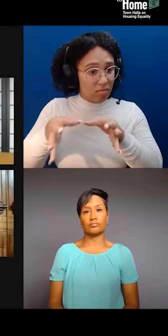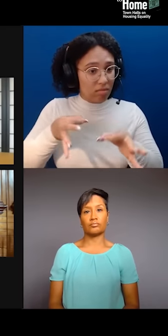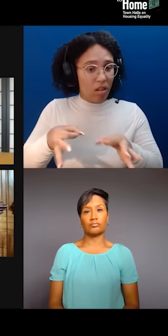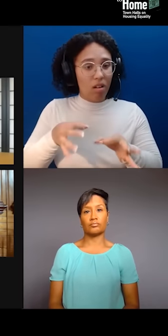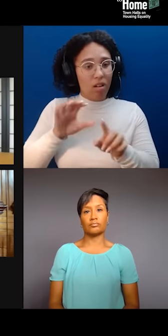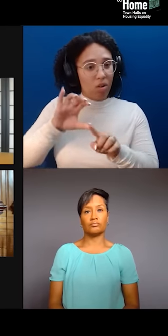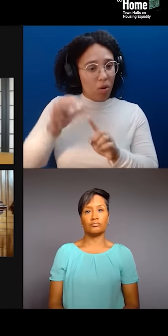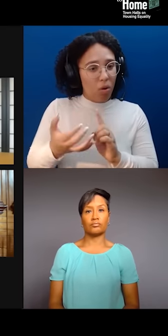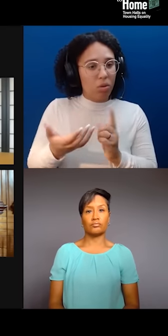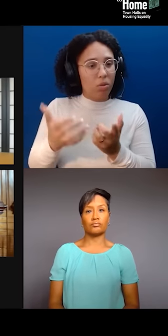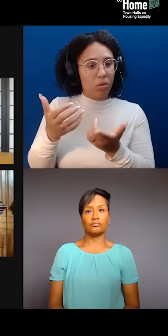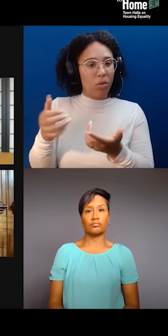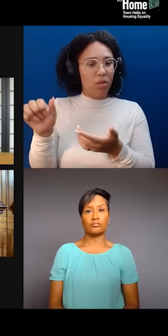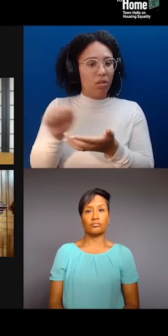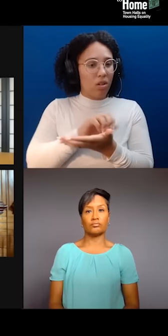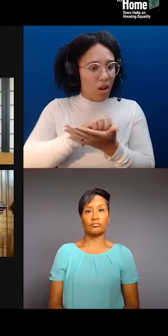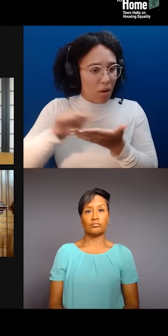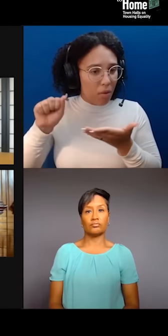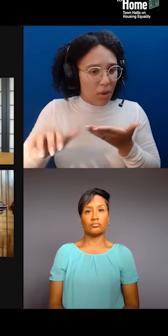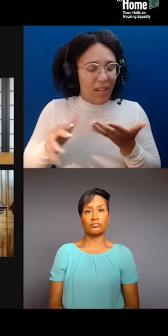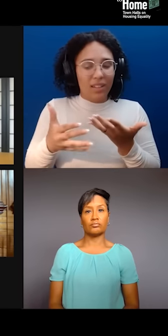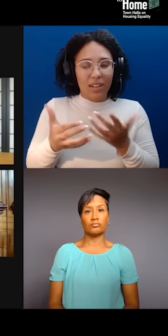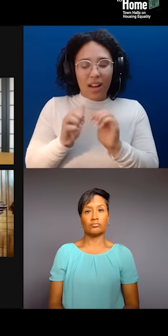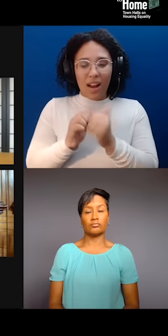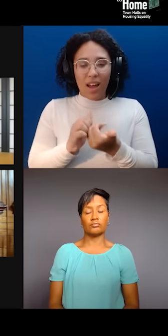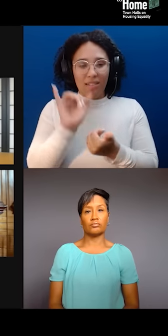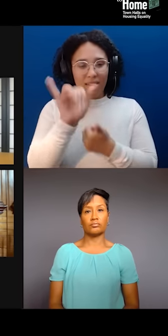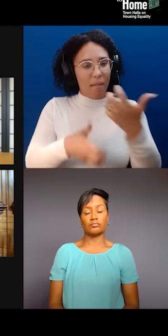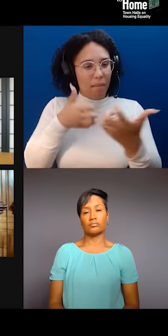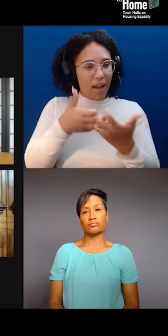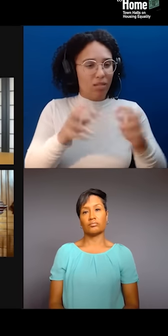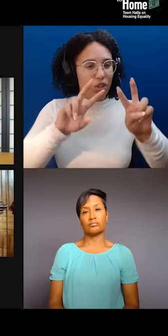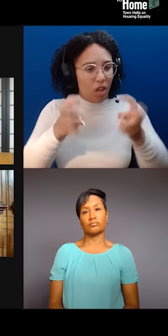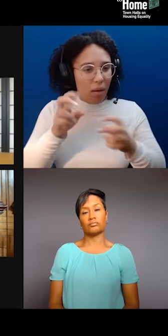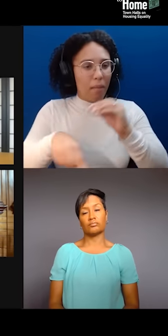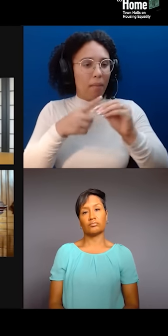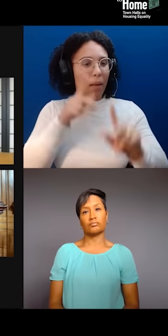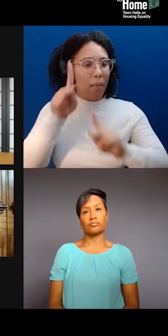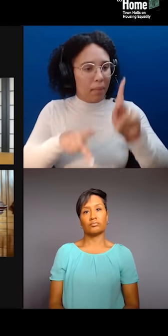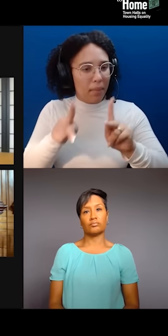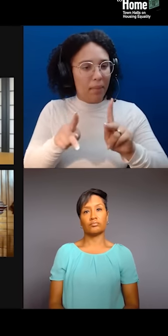and why the work of Nuevayorkinos is so essential to community empowerment? Absolutely.